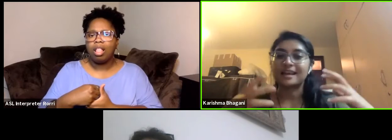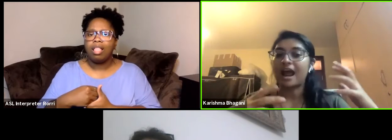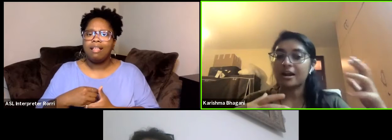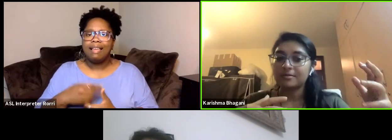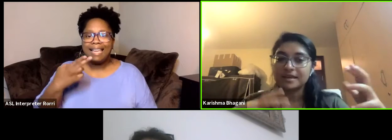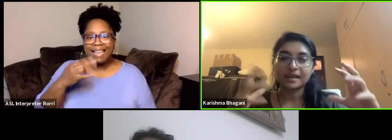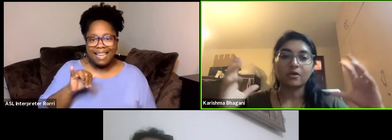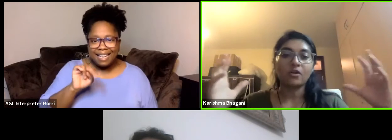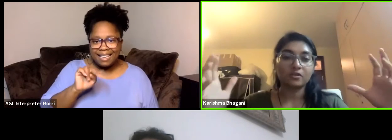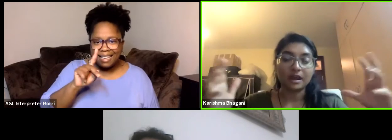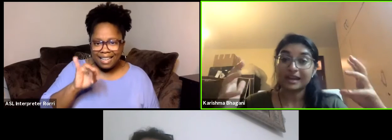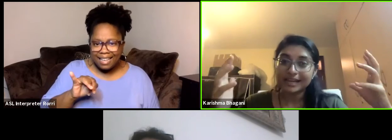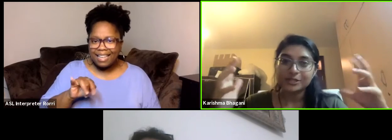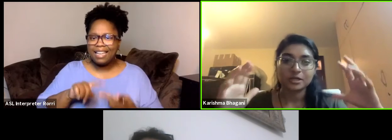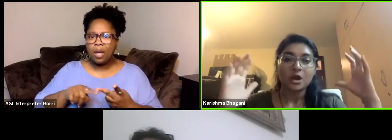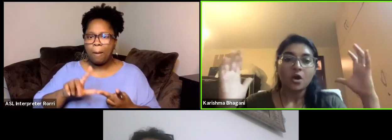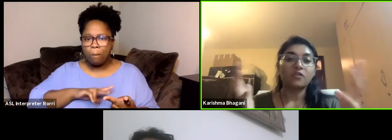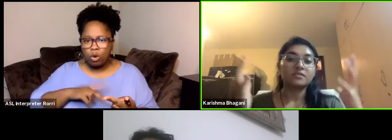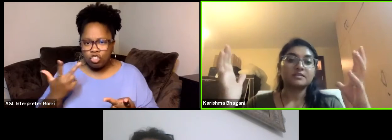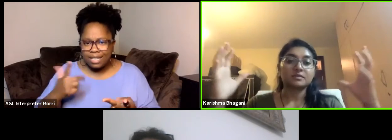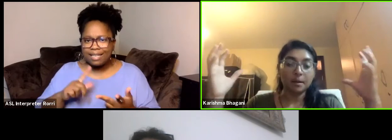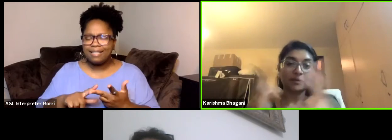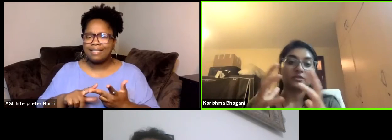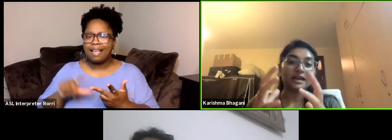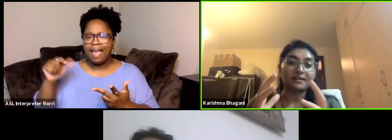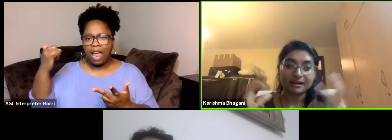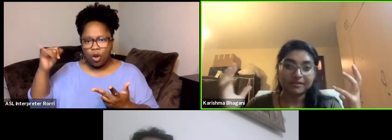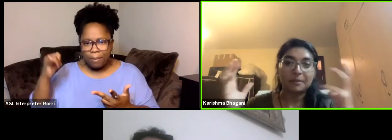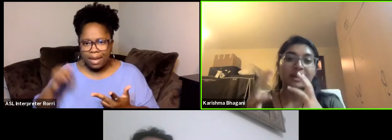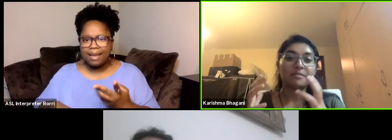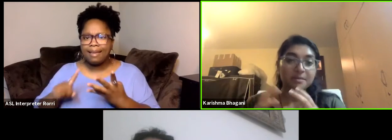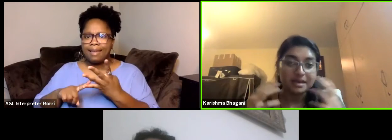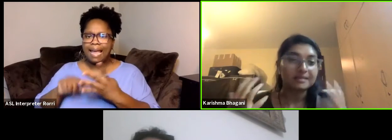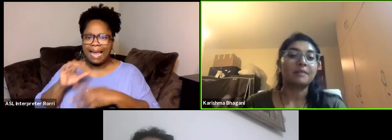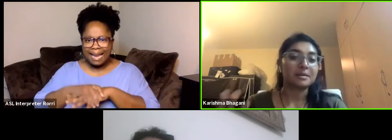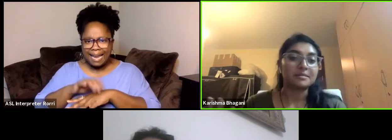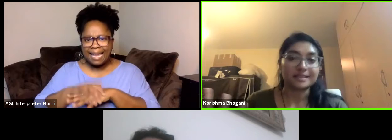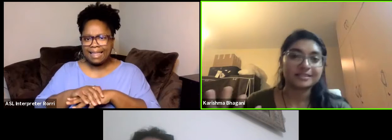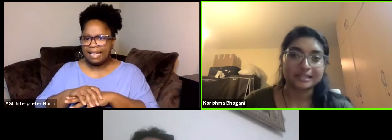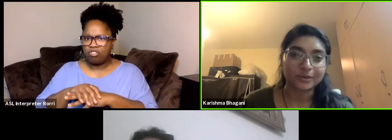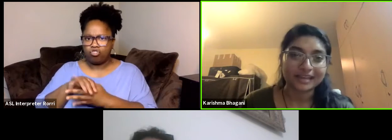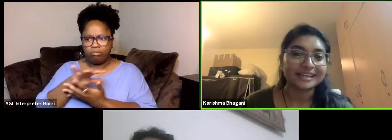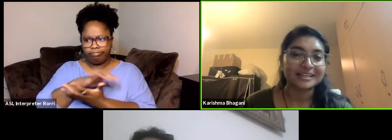and Arabic and English and all of these coming together and if they made a baby, that baby is Kiswahili.